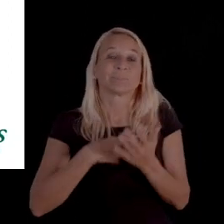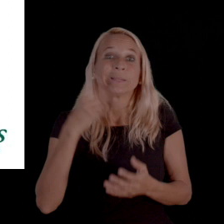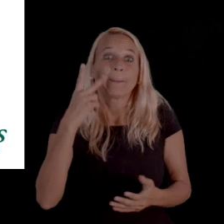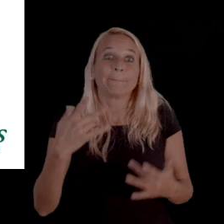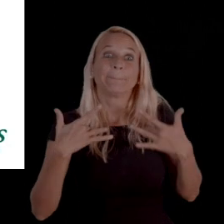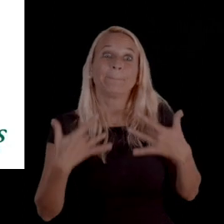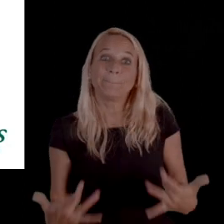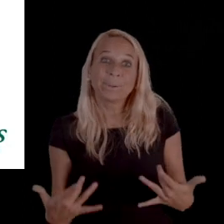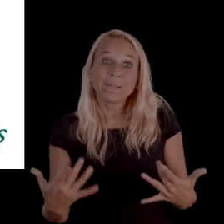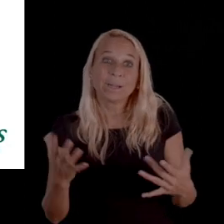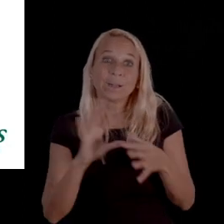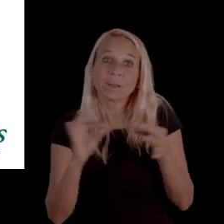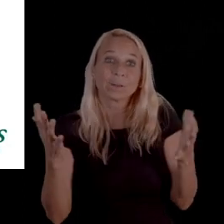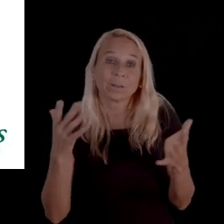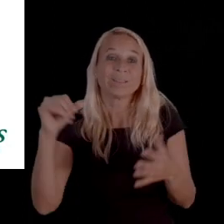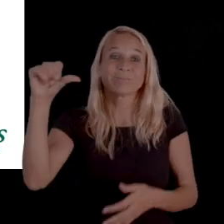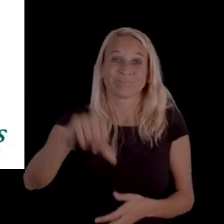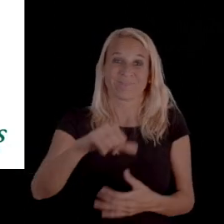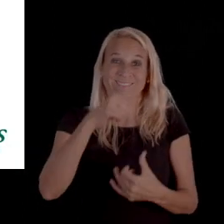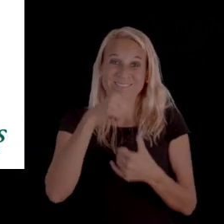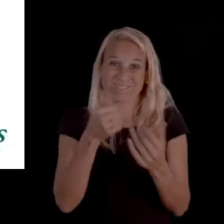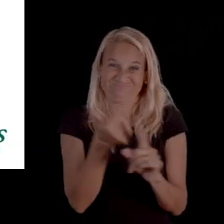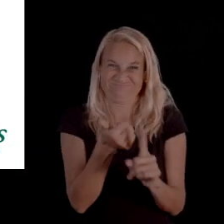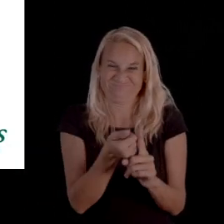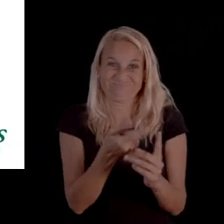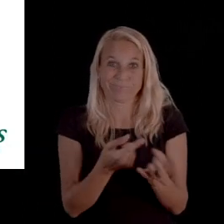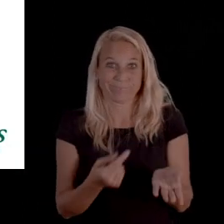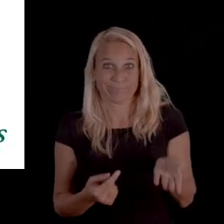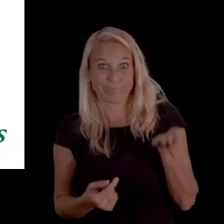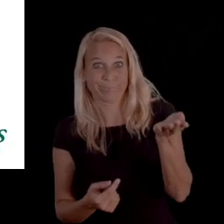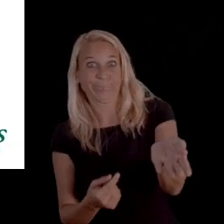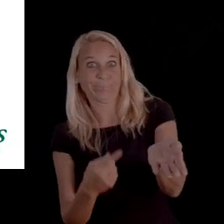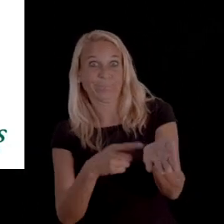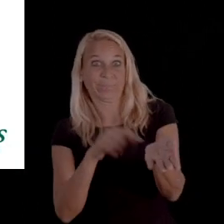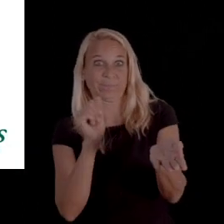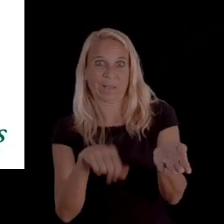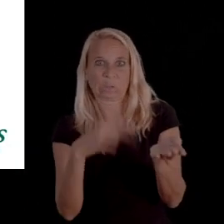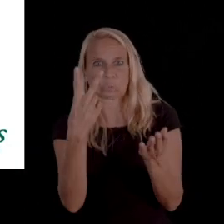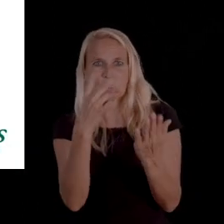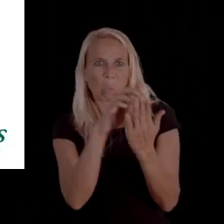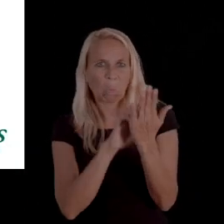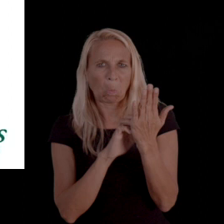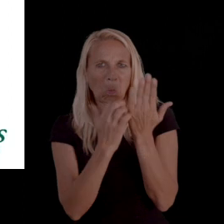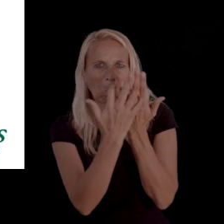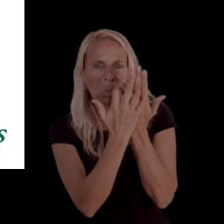Sometimes what we see is normally, like I mentioned, the denial notice itself can be about two pages long,